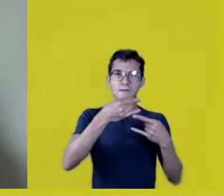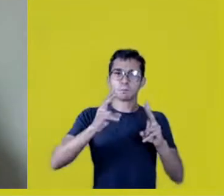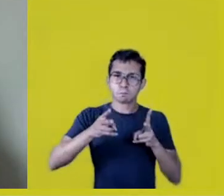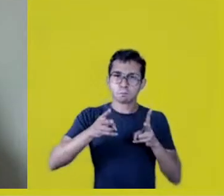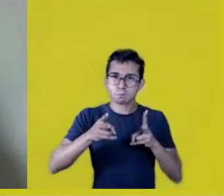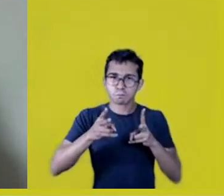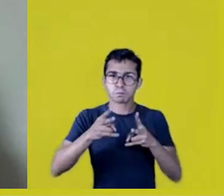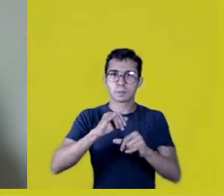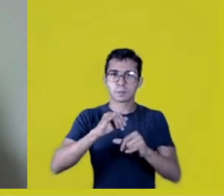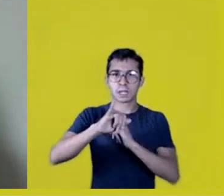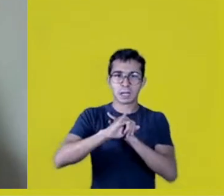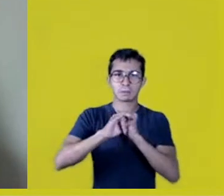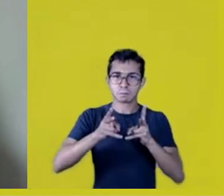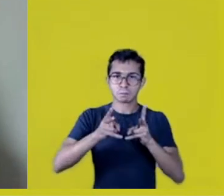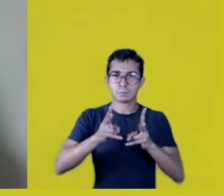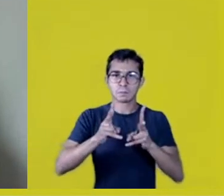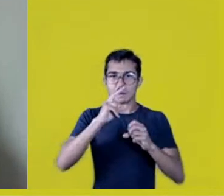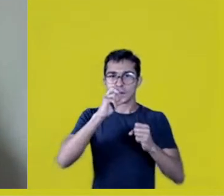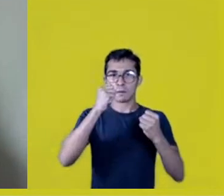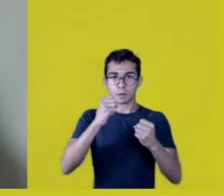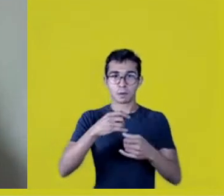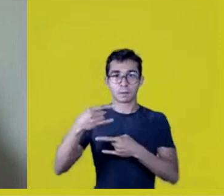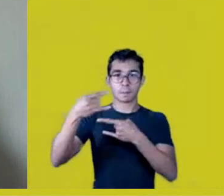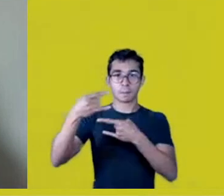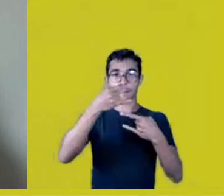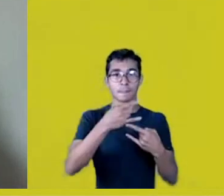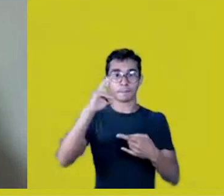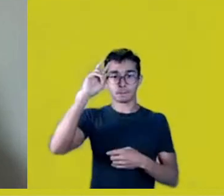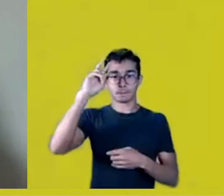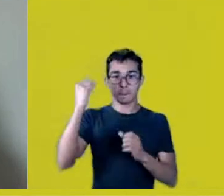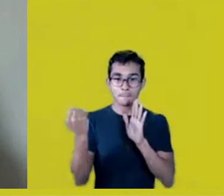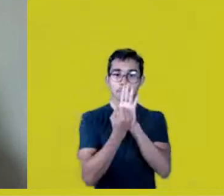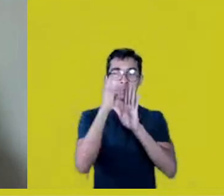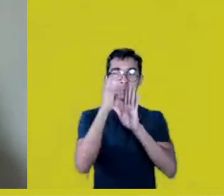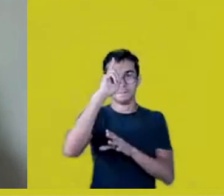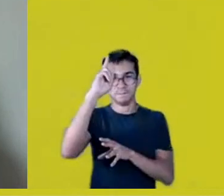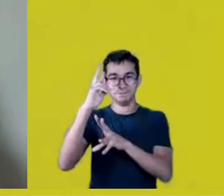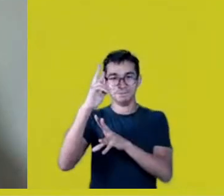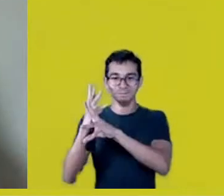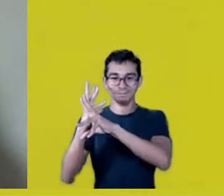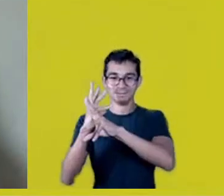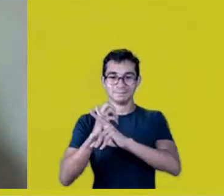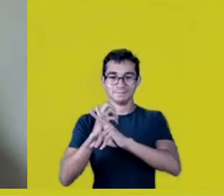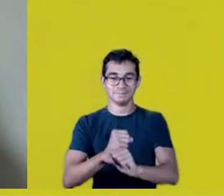and it made history. It will be available on YouTube